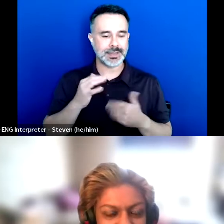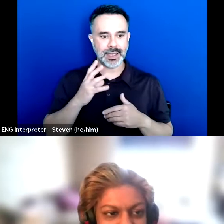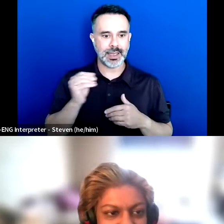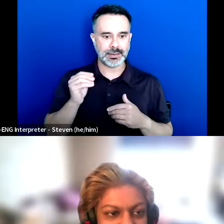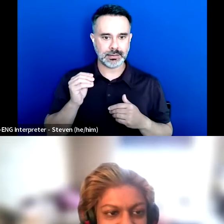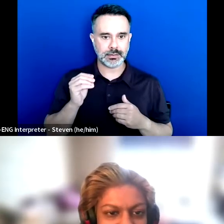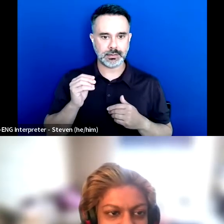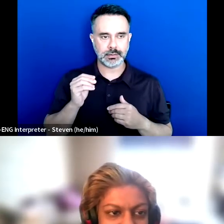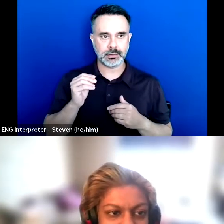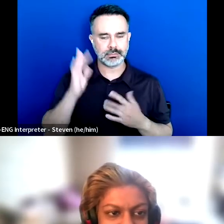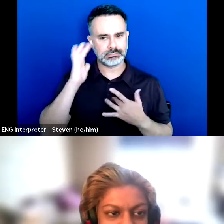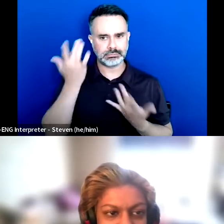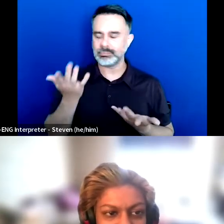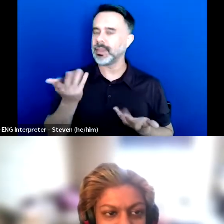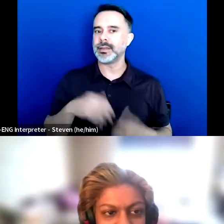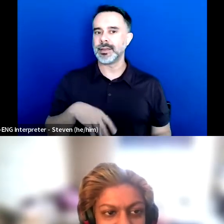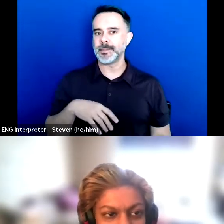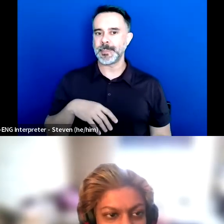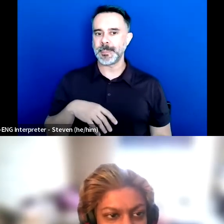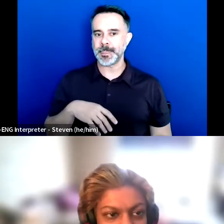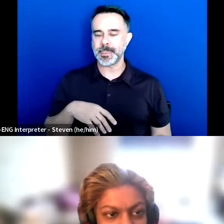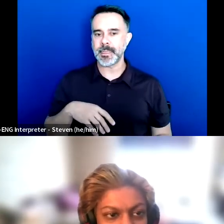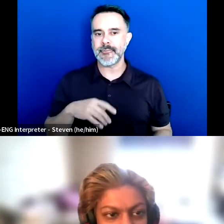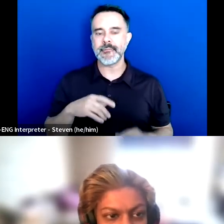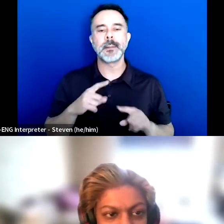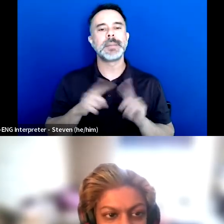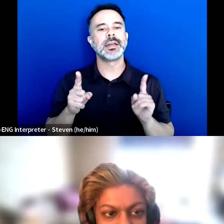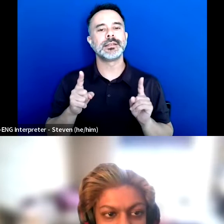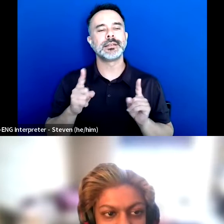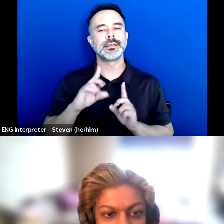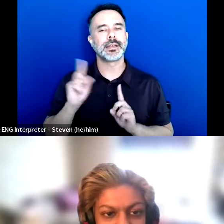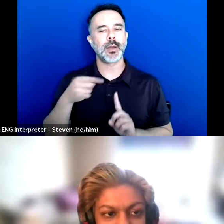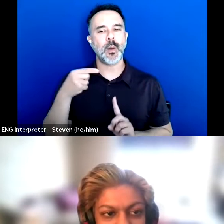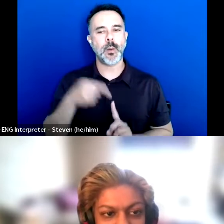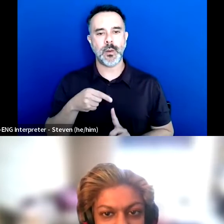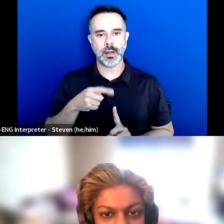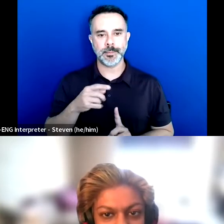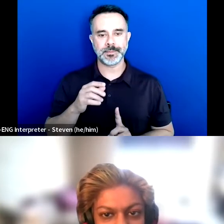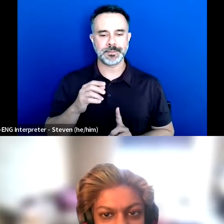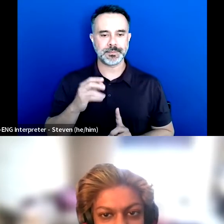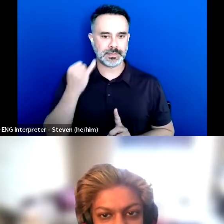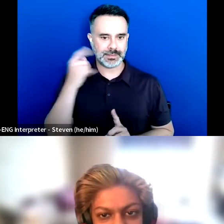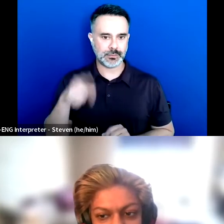So I'd argue that I think with the core of -- if you both have any ideas or want to expand